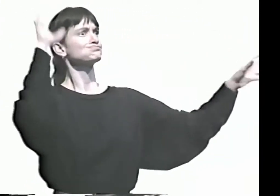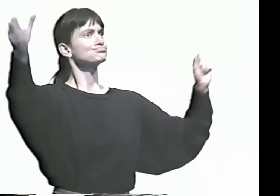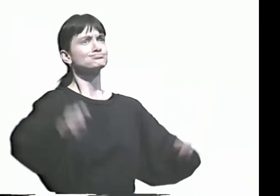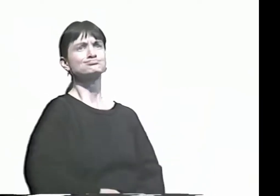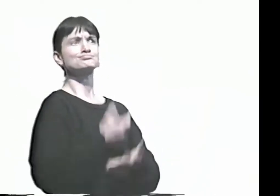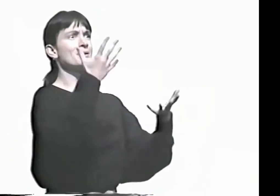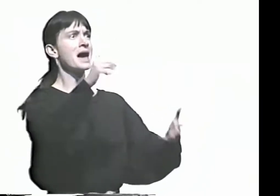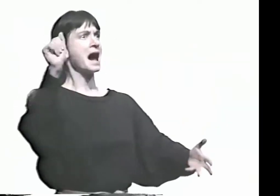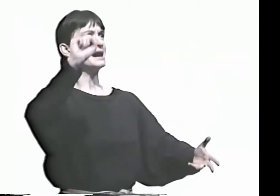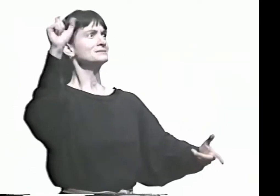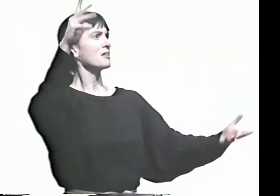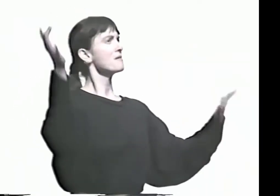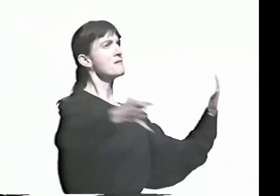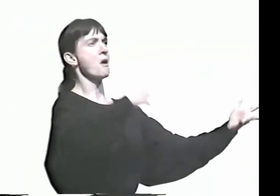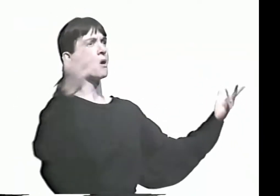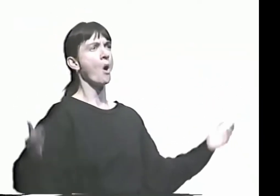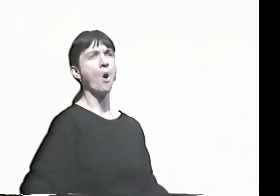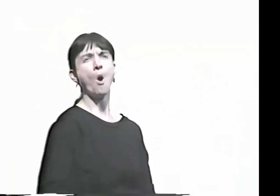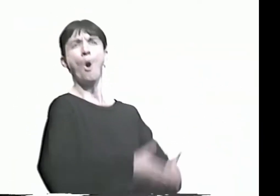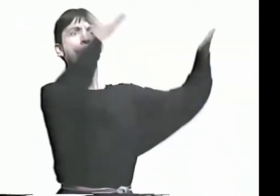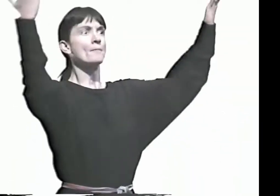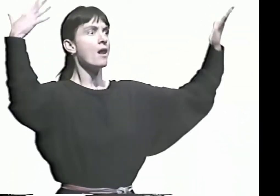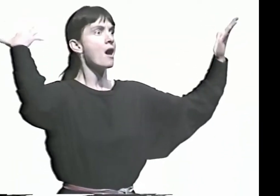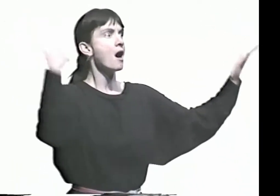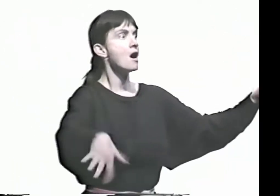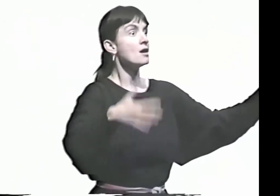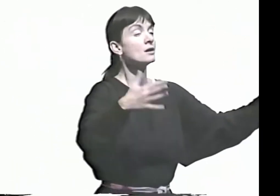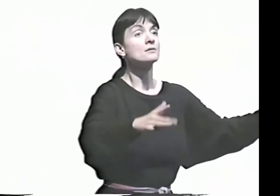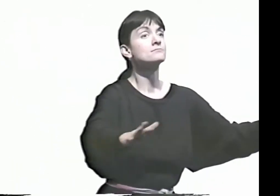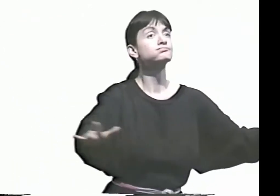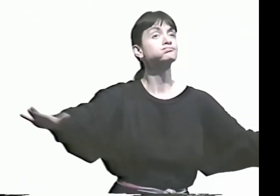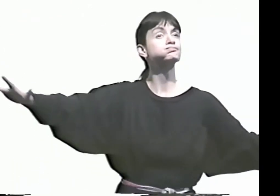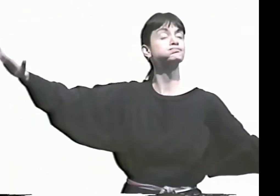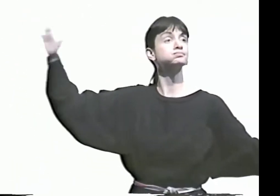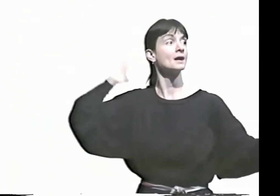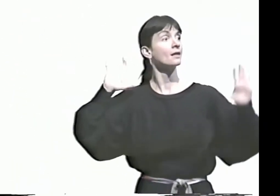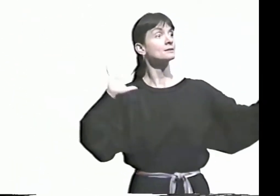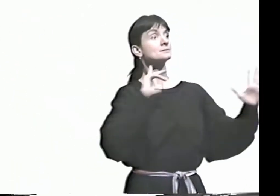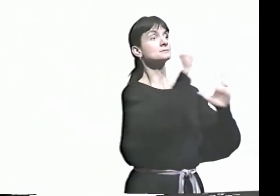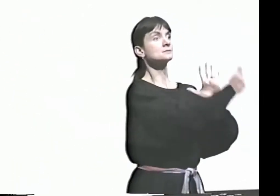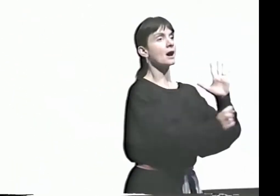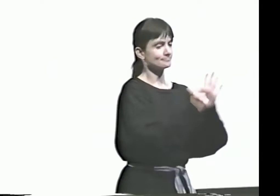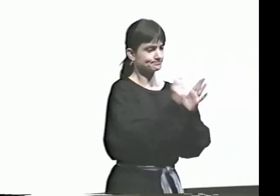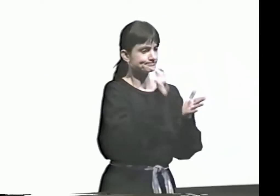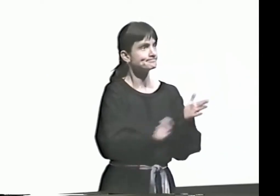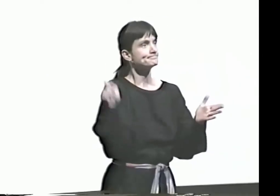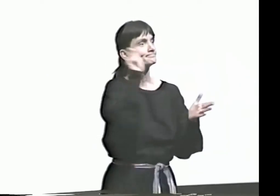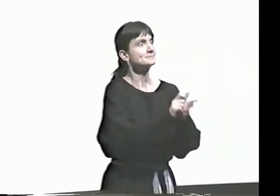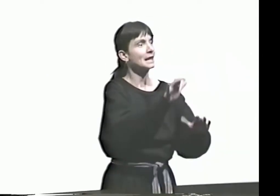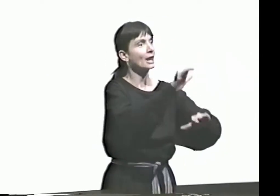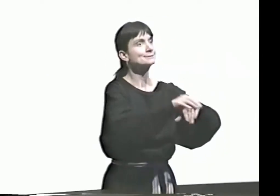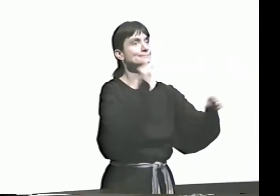"TODAY DEAF PEOPLE ARE SIGNING ASL. "IT'S REALLY A BEAUTIFUL LANGUAGE, "AND IT'S GROWING SO MUCH.